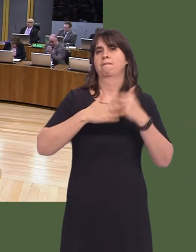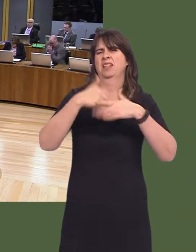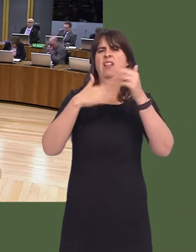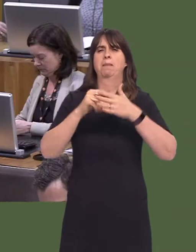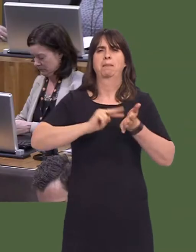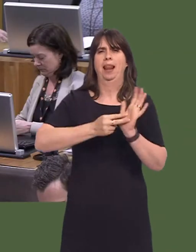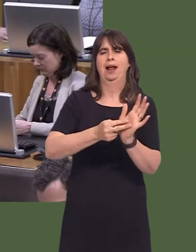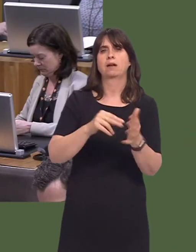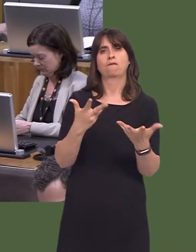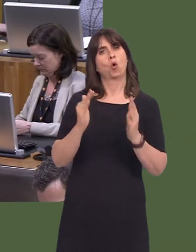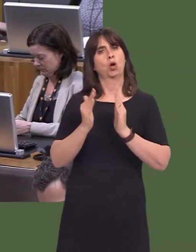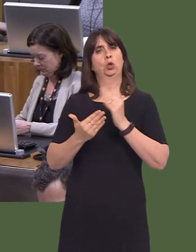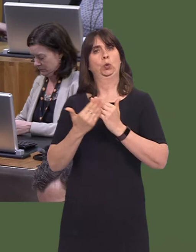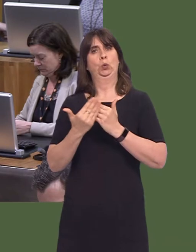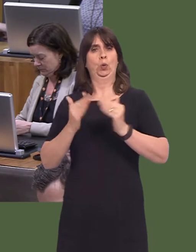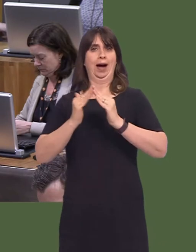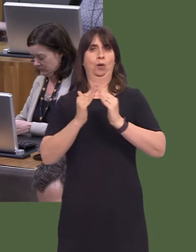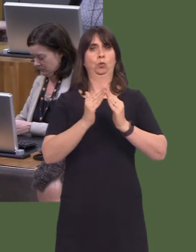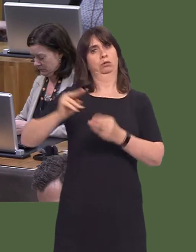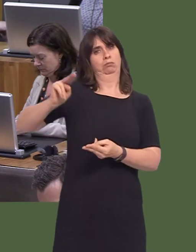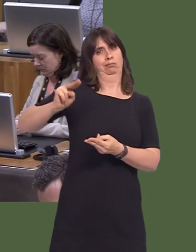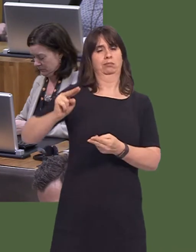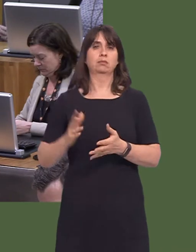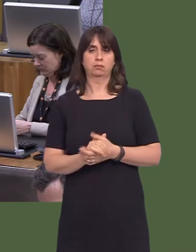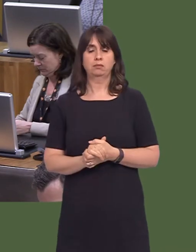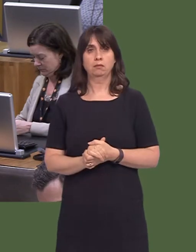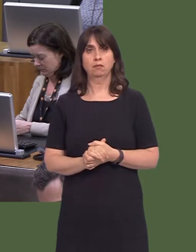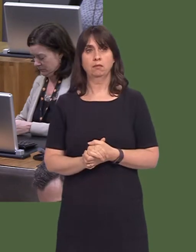of housing supply. The problem is, of course, if there's no development plan in place, then